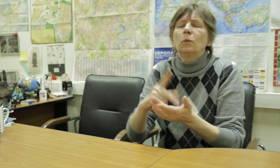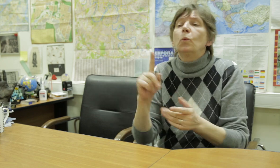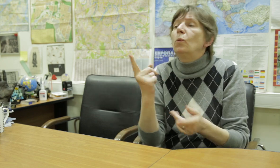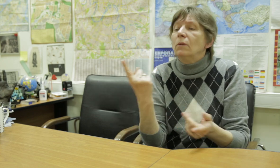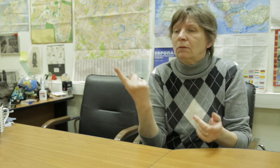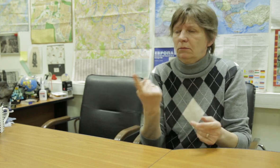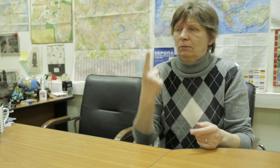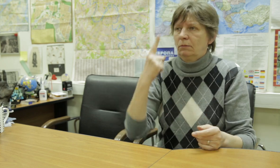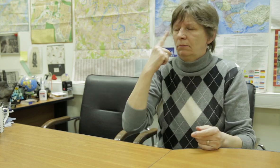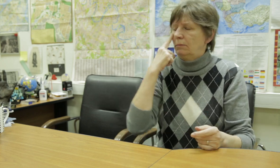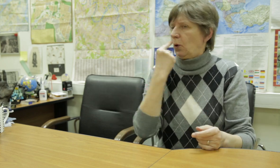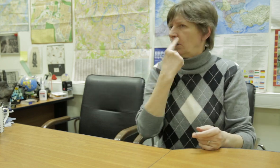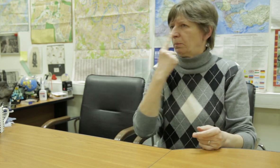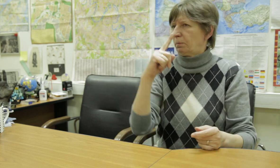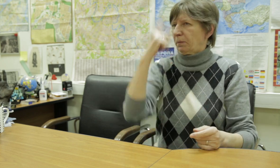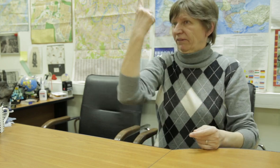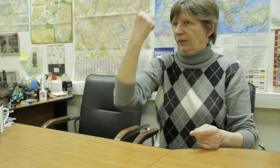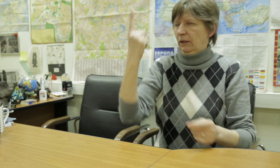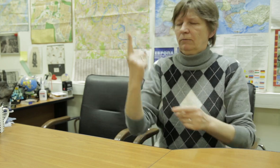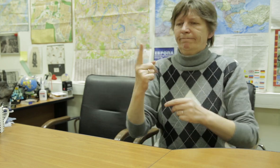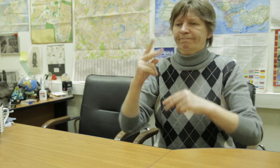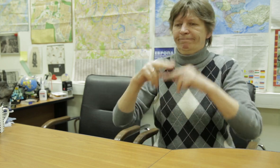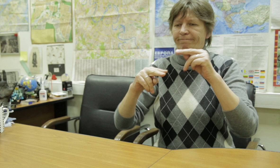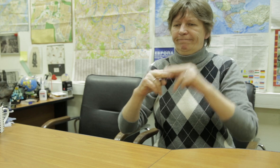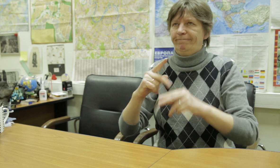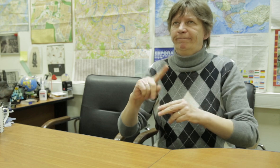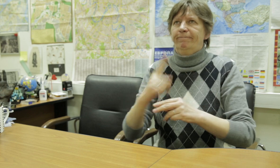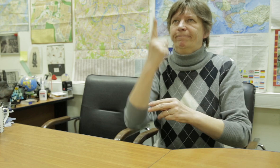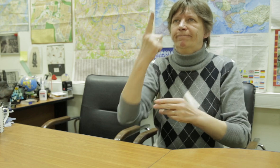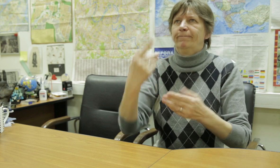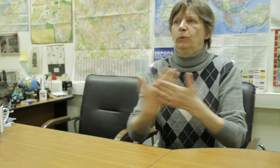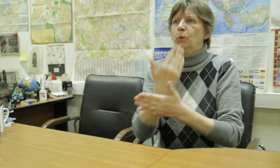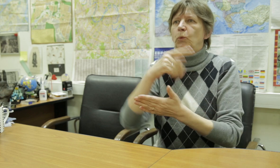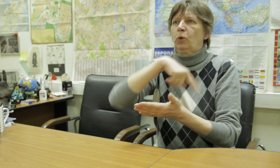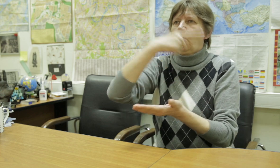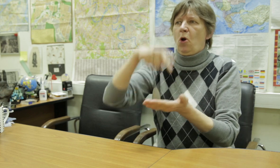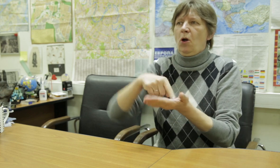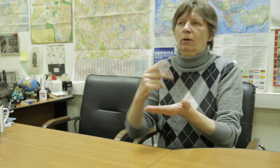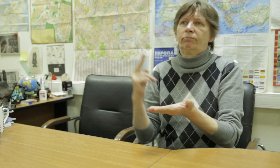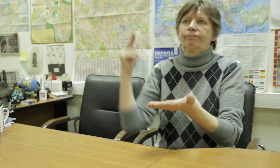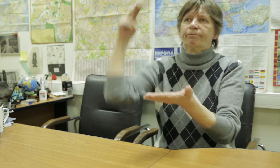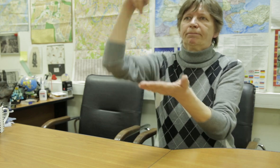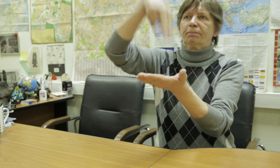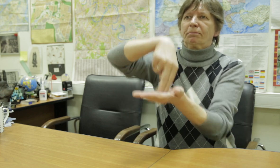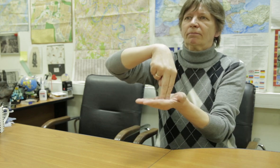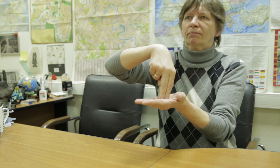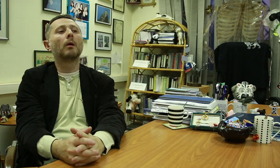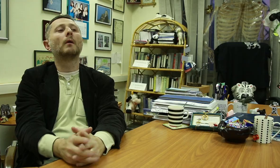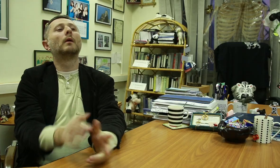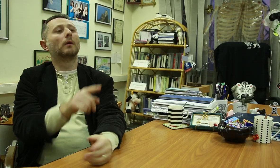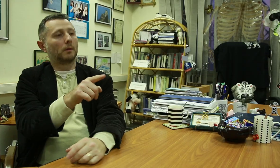support for the theater. The actors remained and the theater became a community theater. The actors